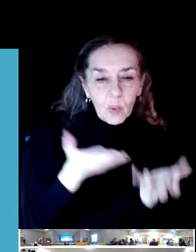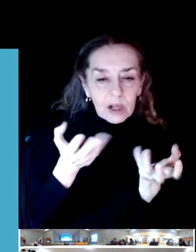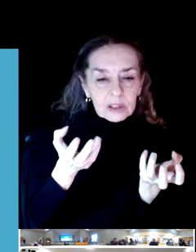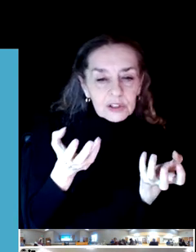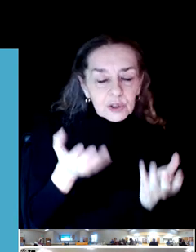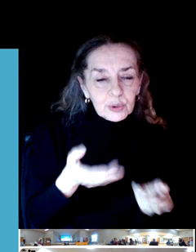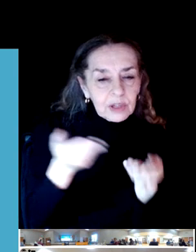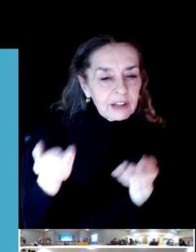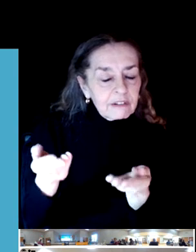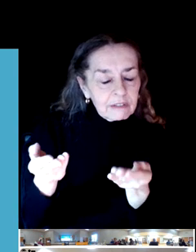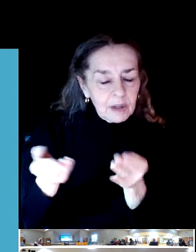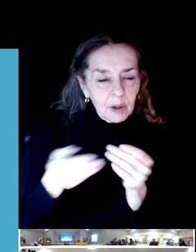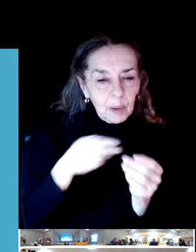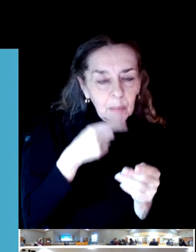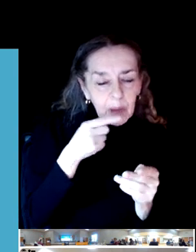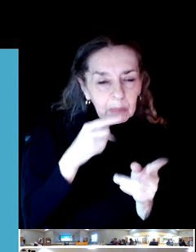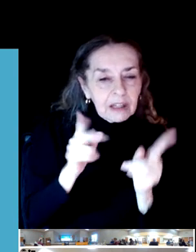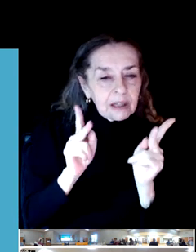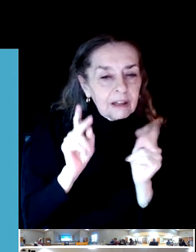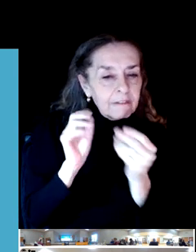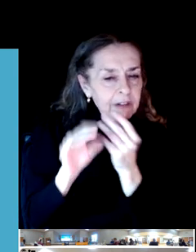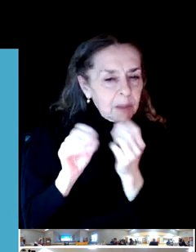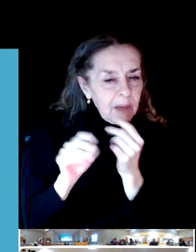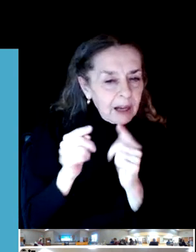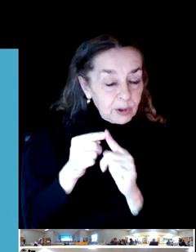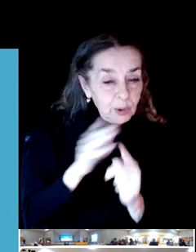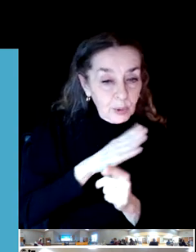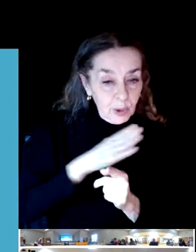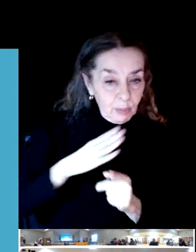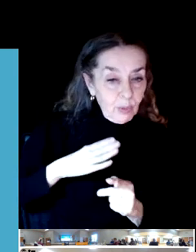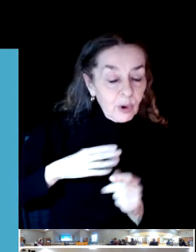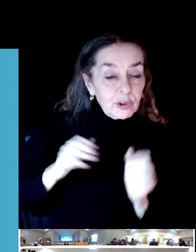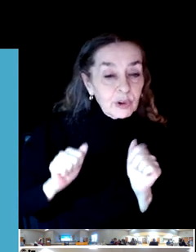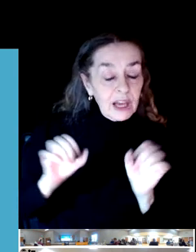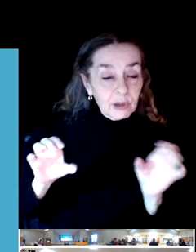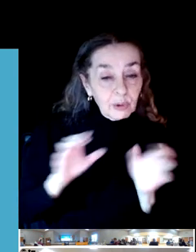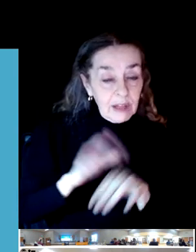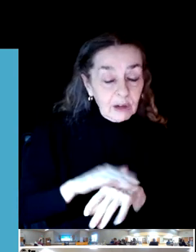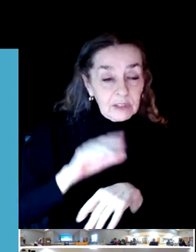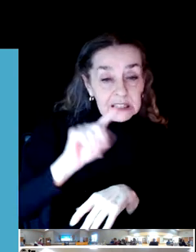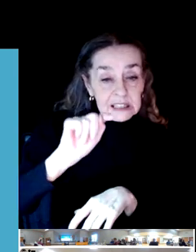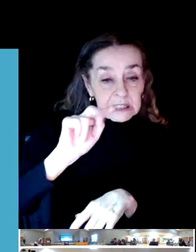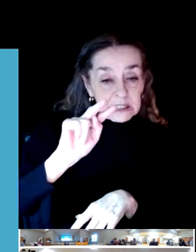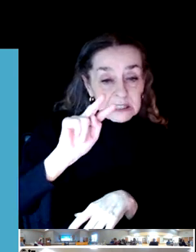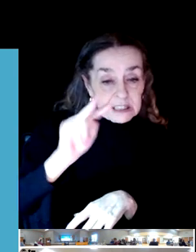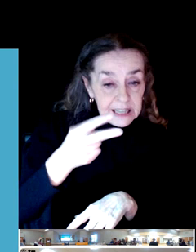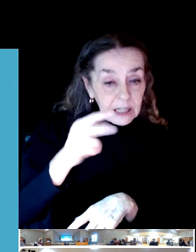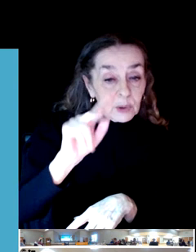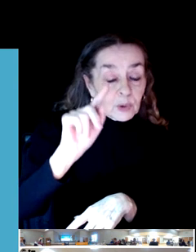Public sessions at our monthly board meetings which are on the second Wednesday of every month.